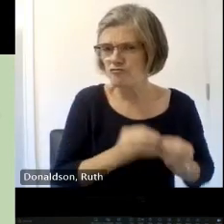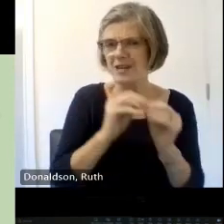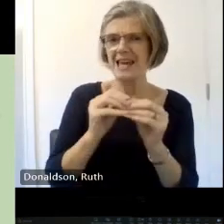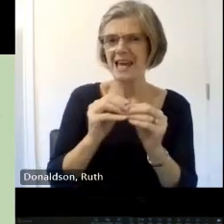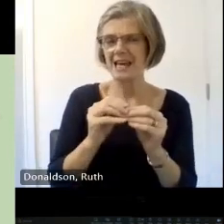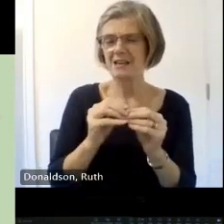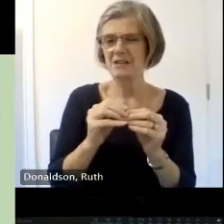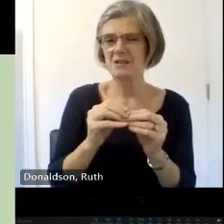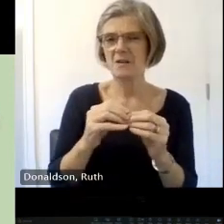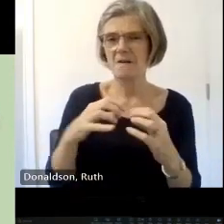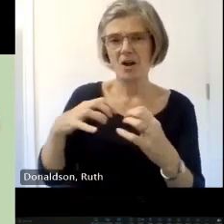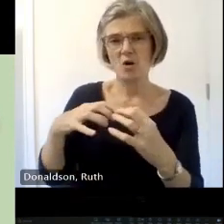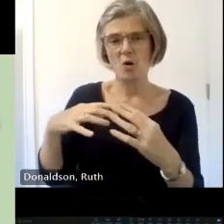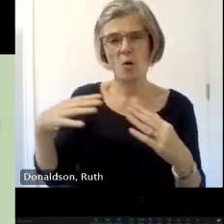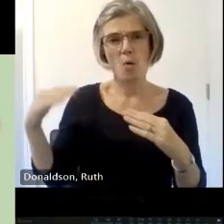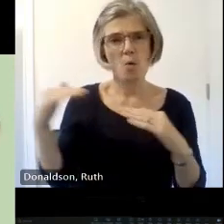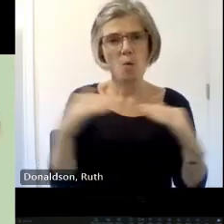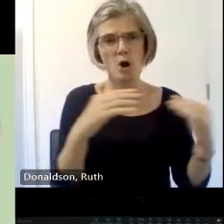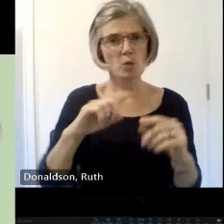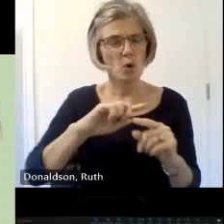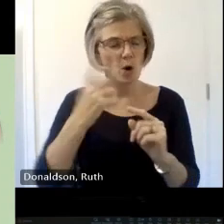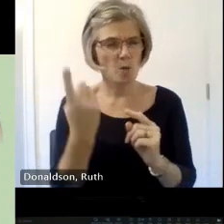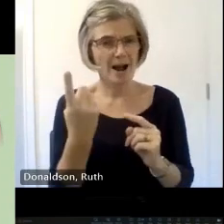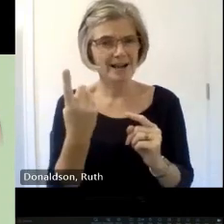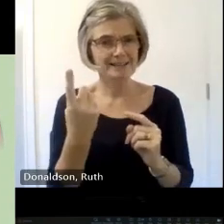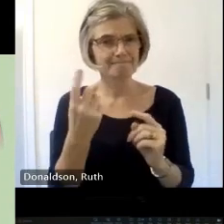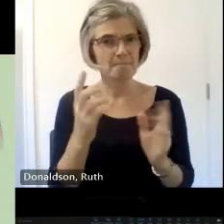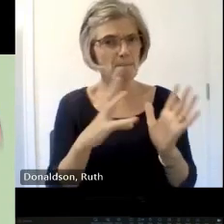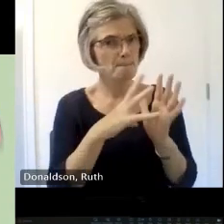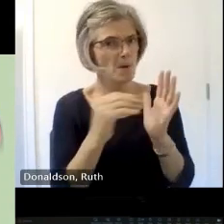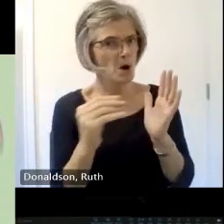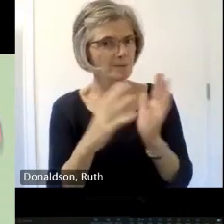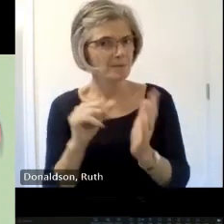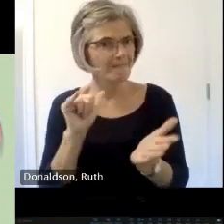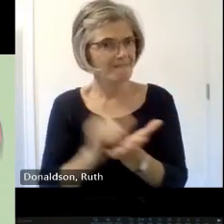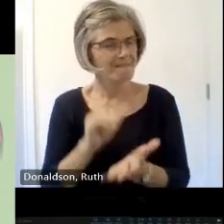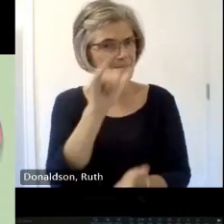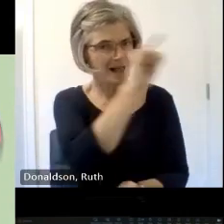collection now the old boys had no money and they'd never built an airplane before in their